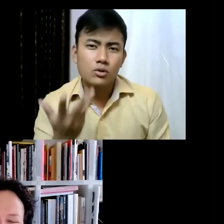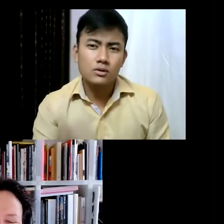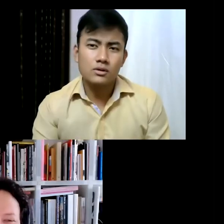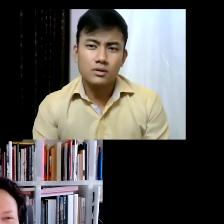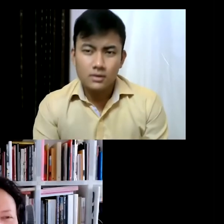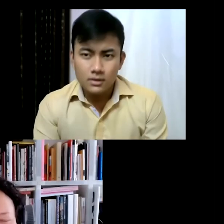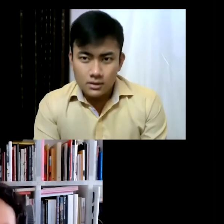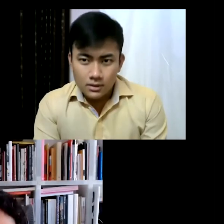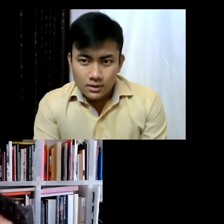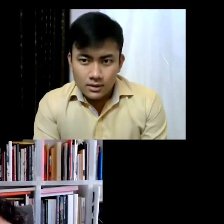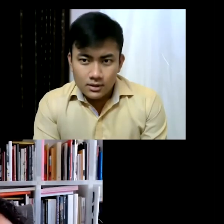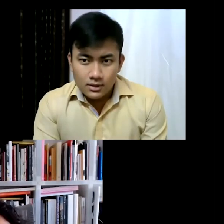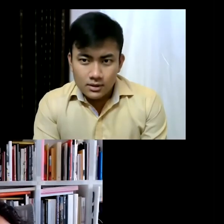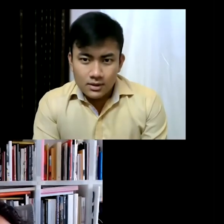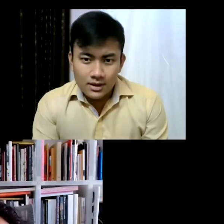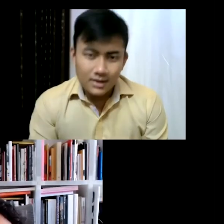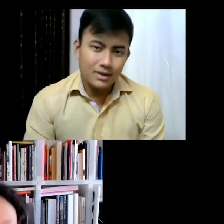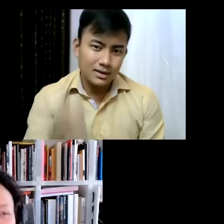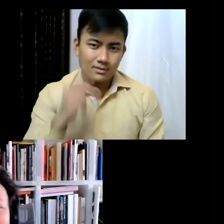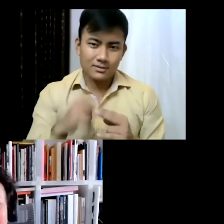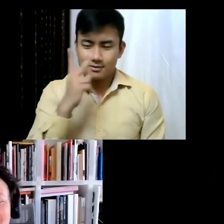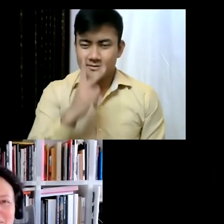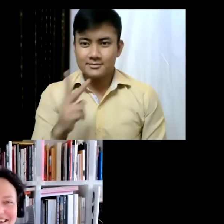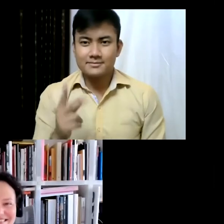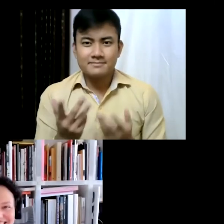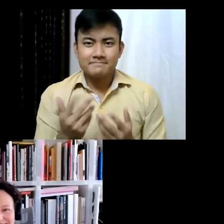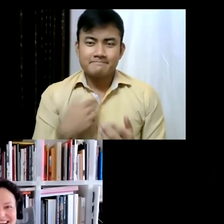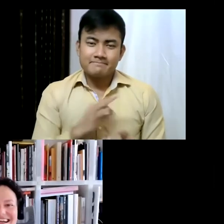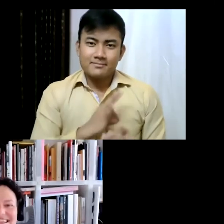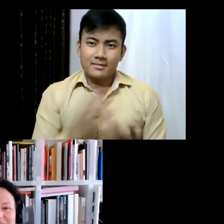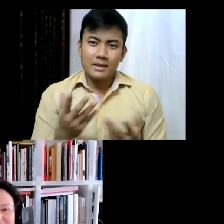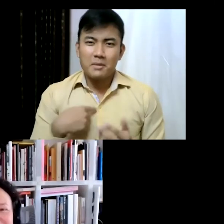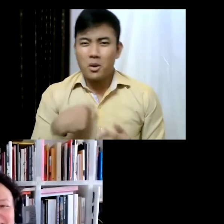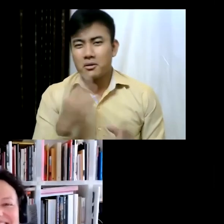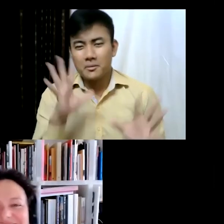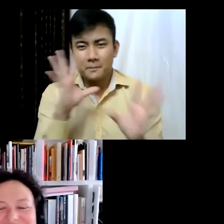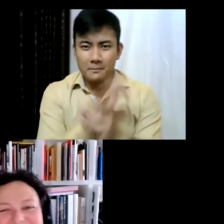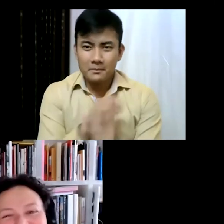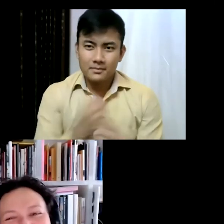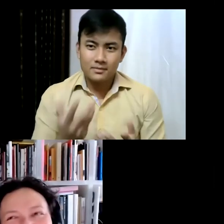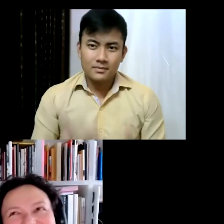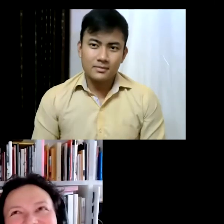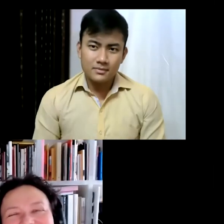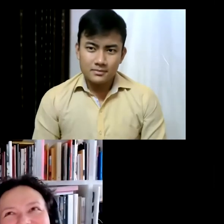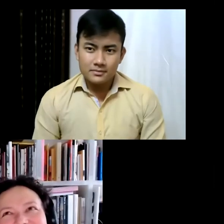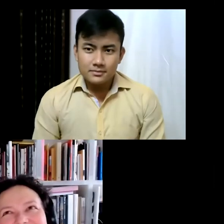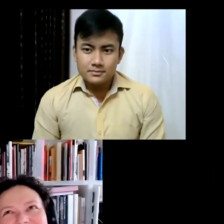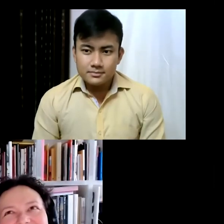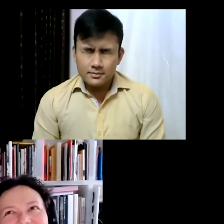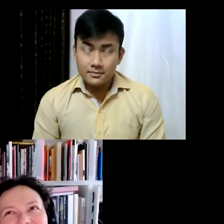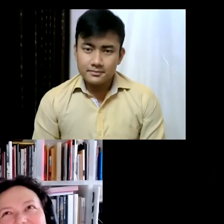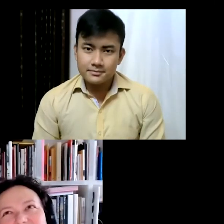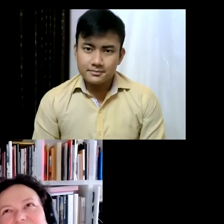my god you're going to make me cry, oh I miss it so much! It's funny because you know people